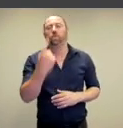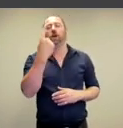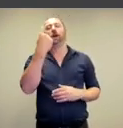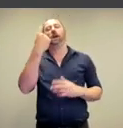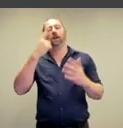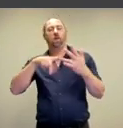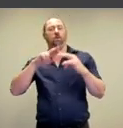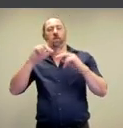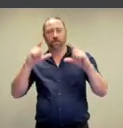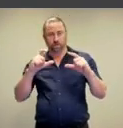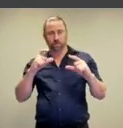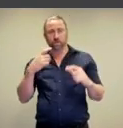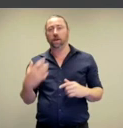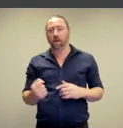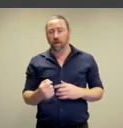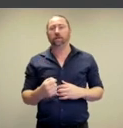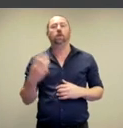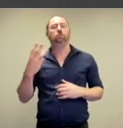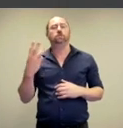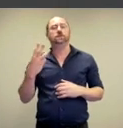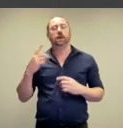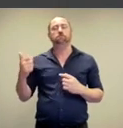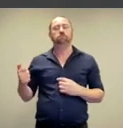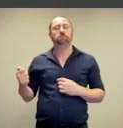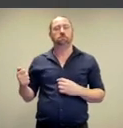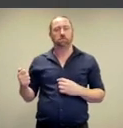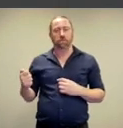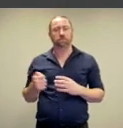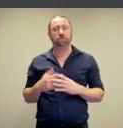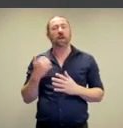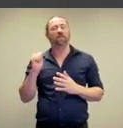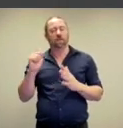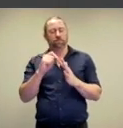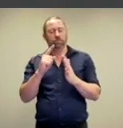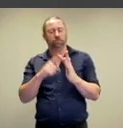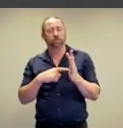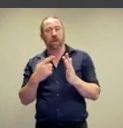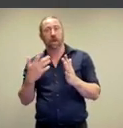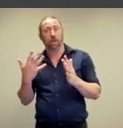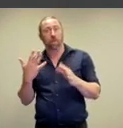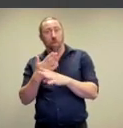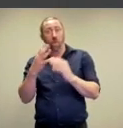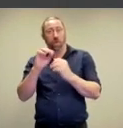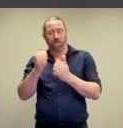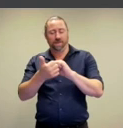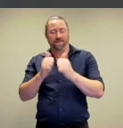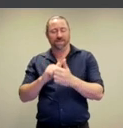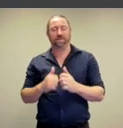This is just one photograph from her